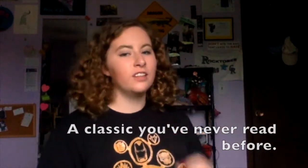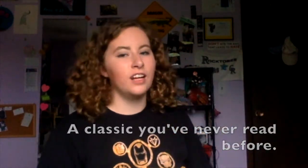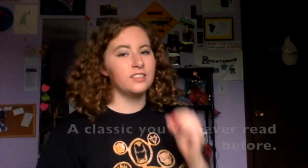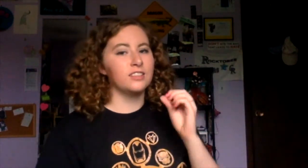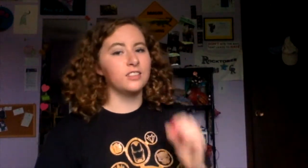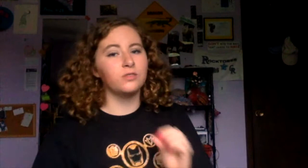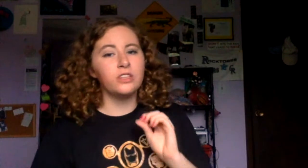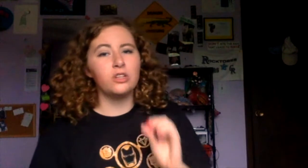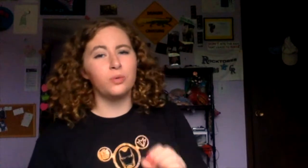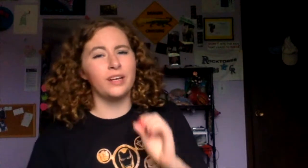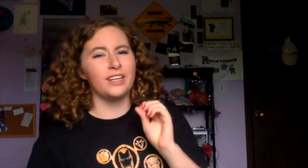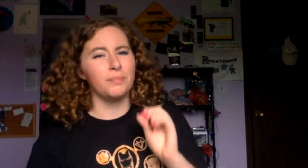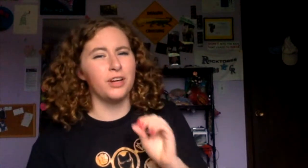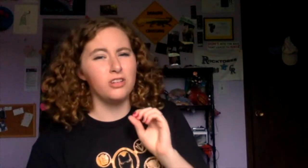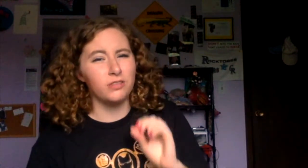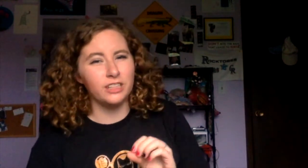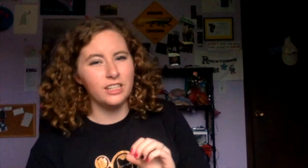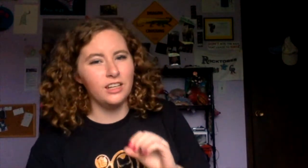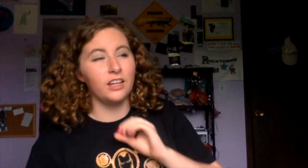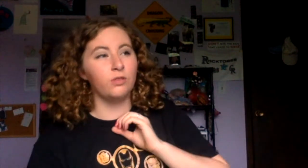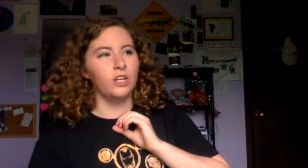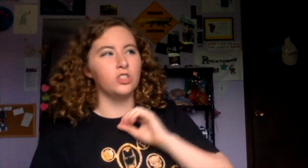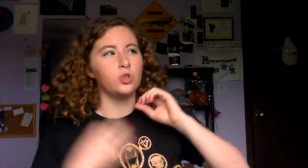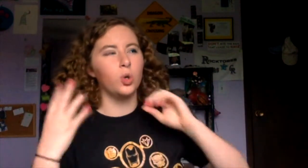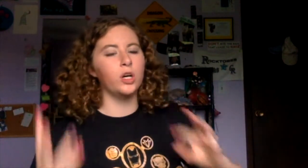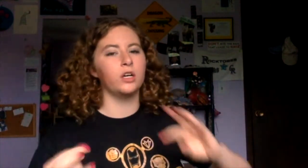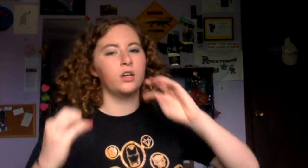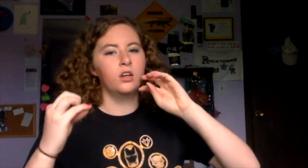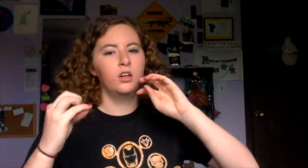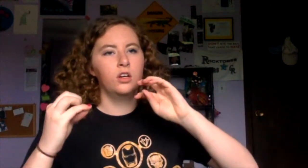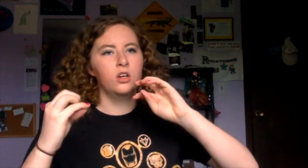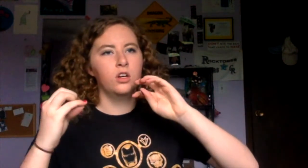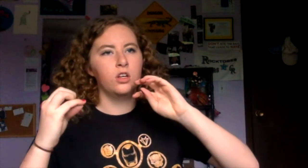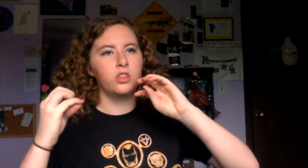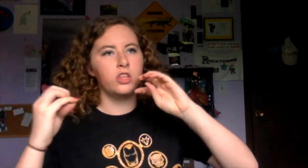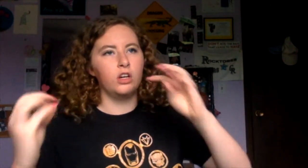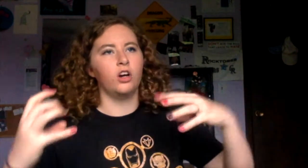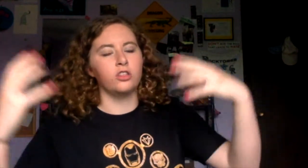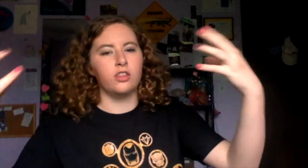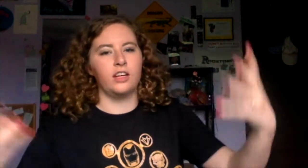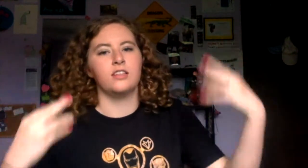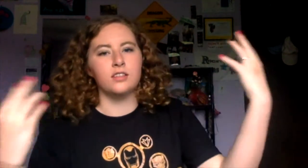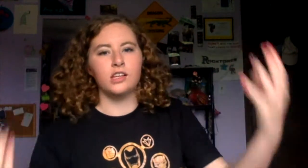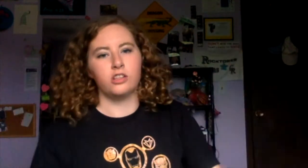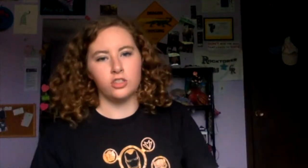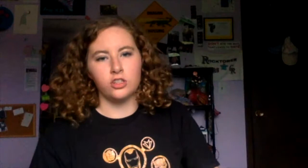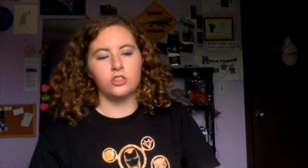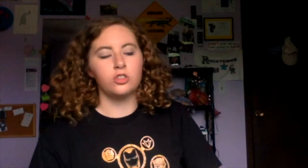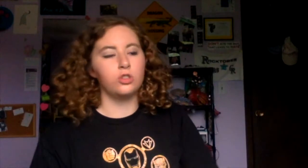Reading the classics is a really good way to get better at reading and enjoy the art that is literature.